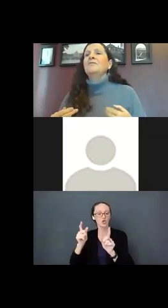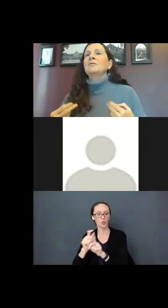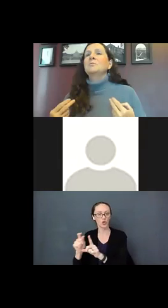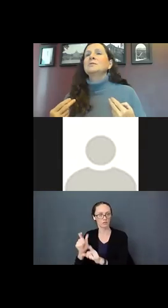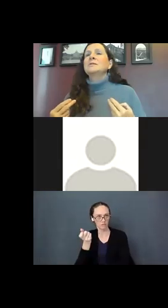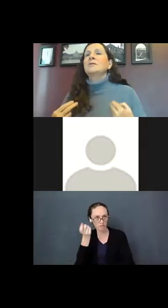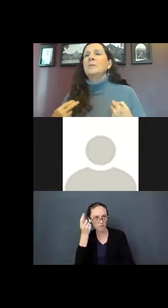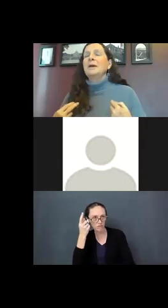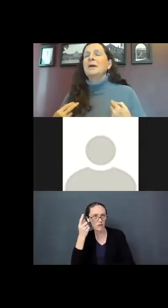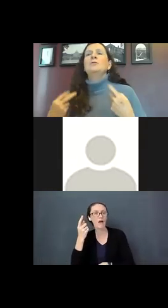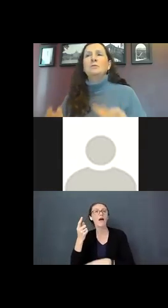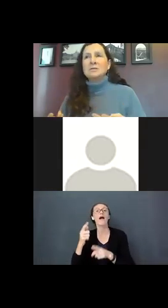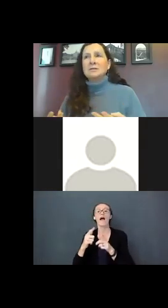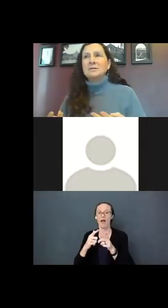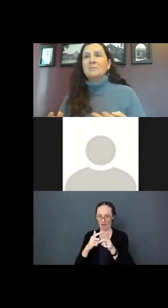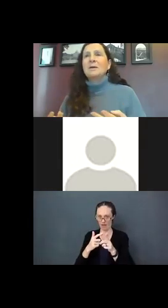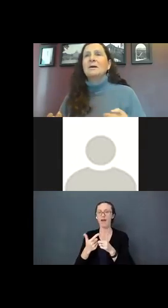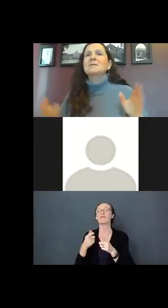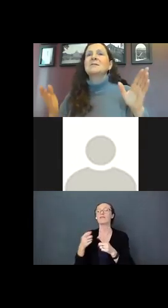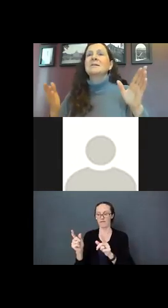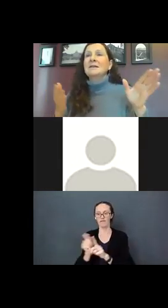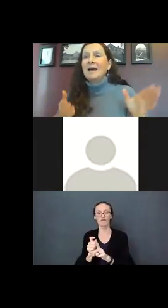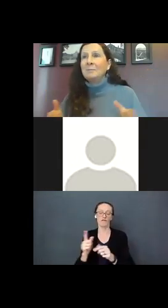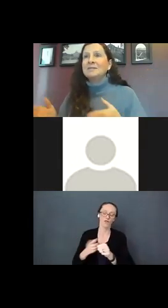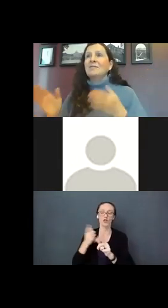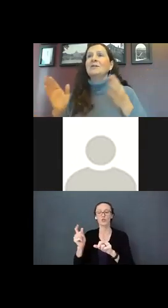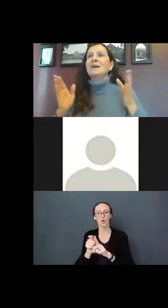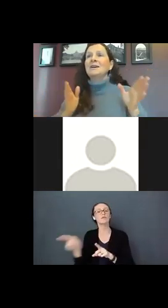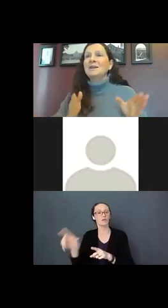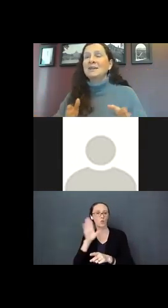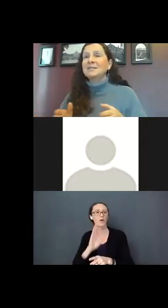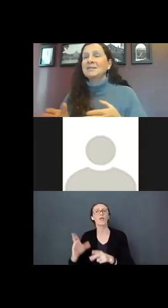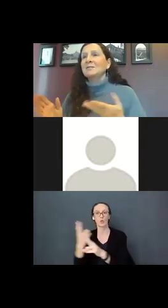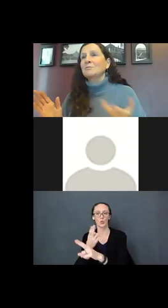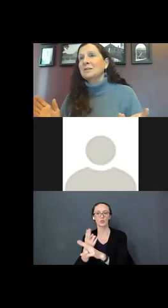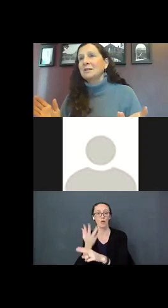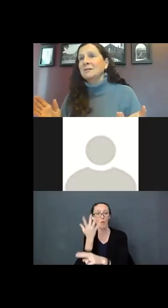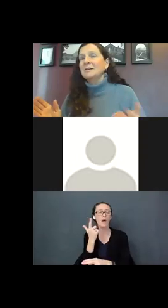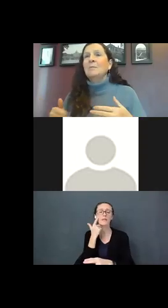firsts words that you baby uses because it happens every day in a consistent routine.